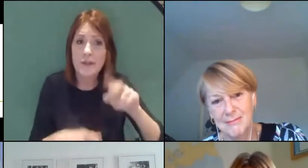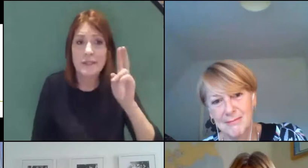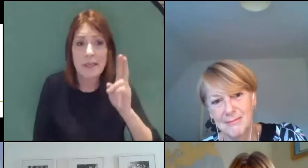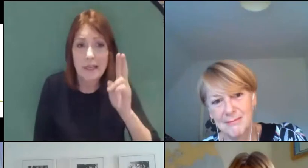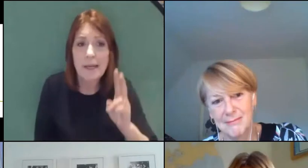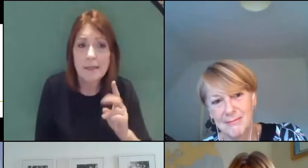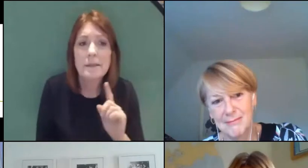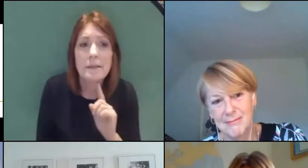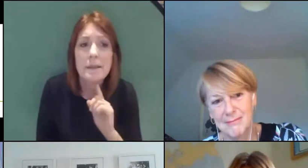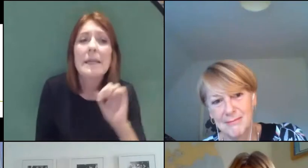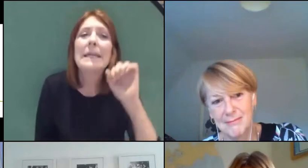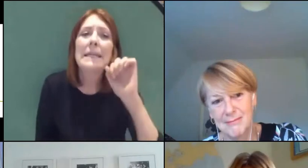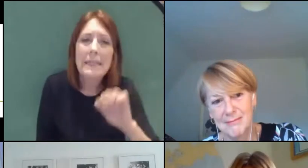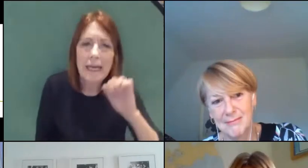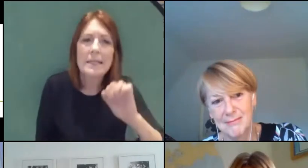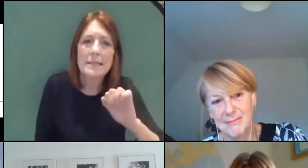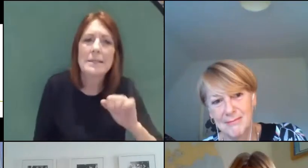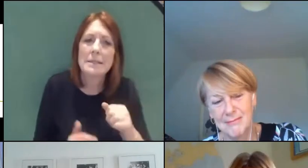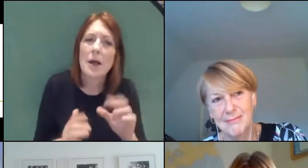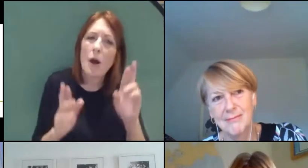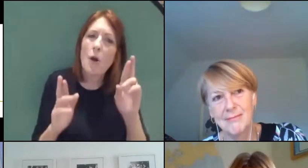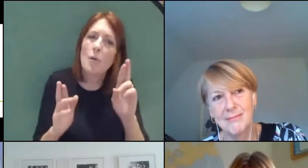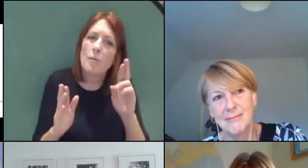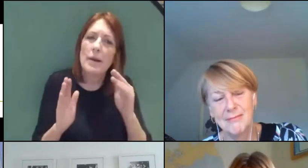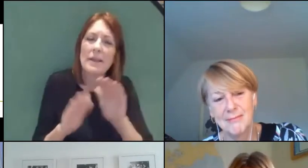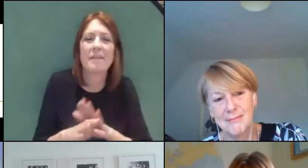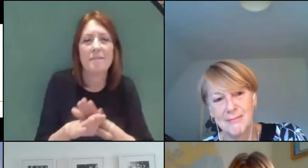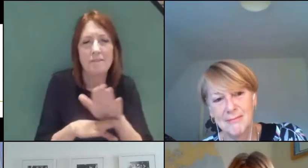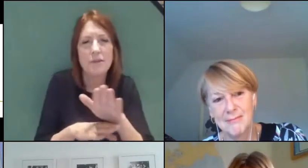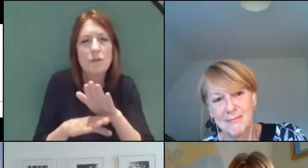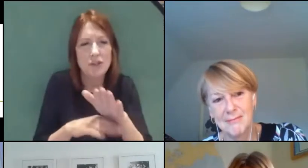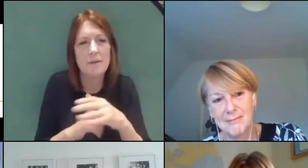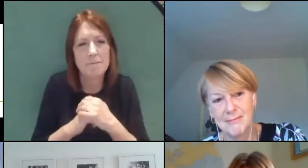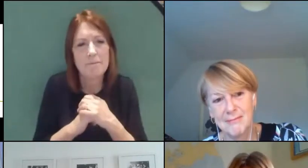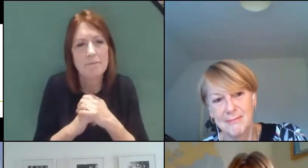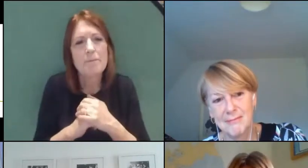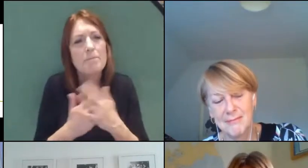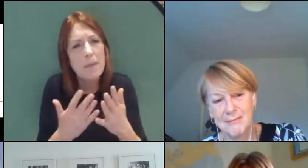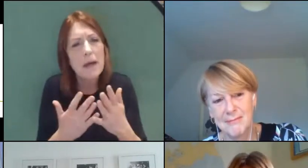probably will be at some stage in the future, but we have to do it when there is something positive